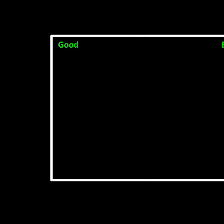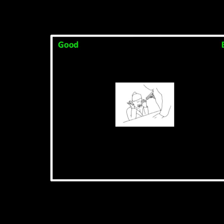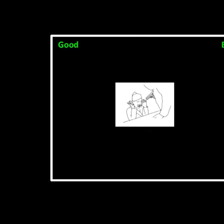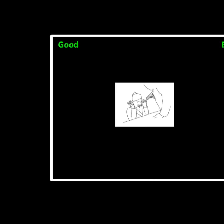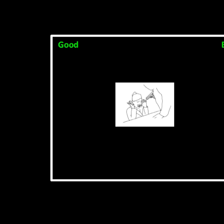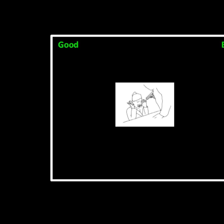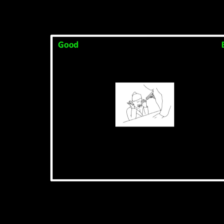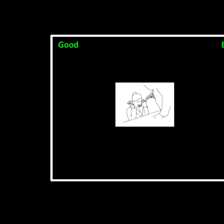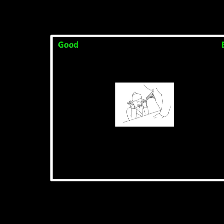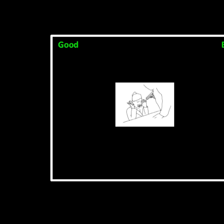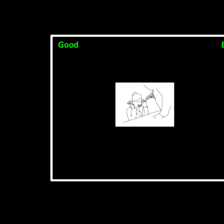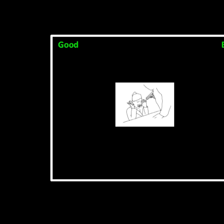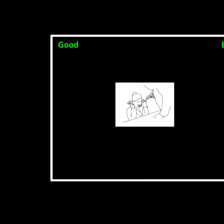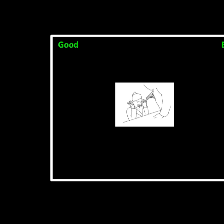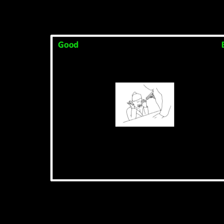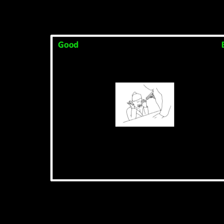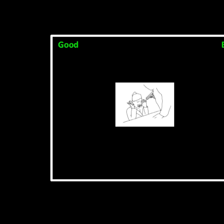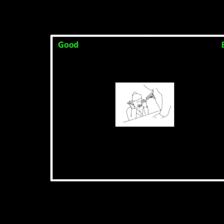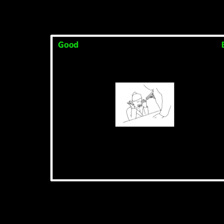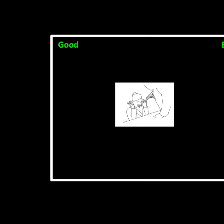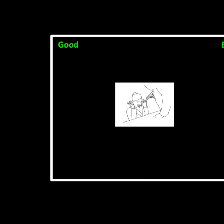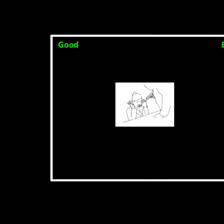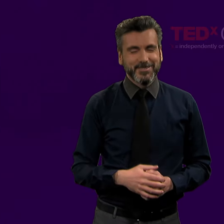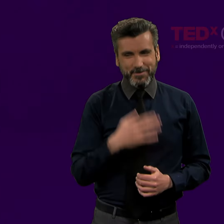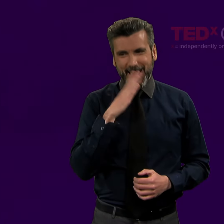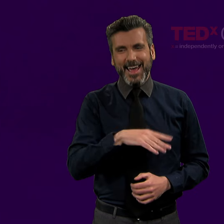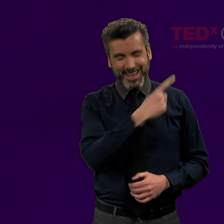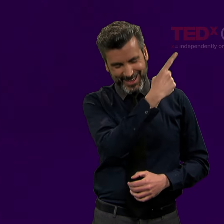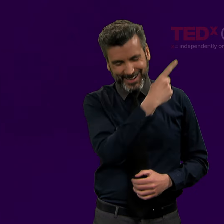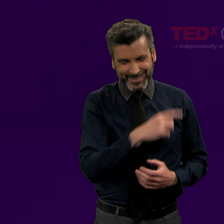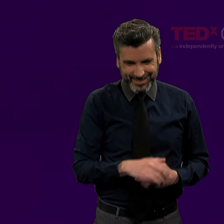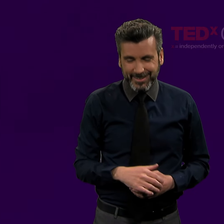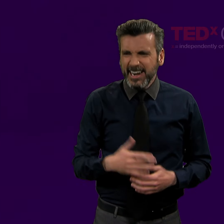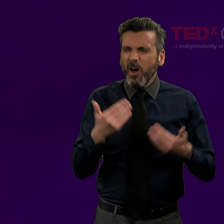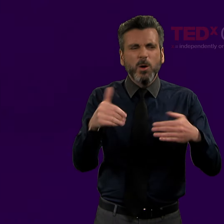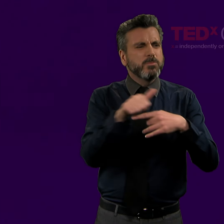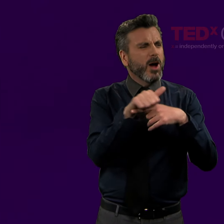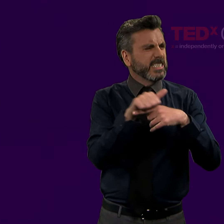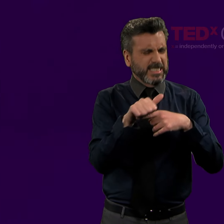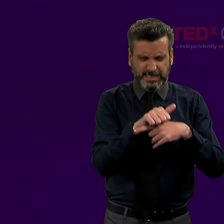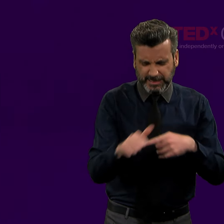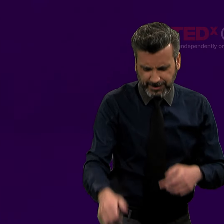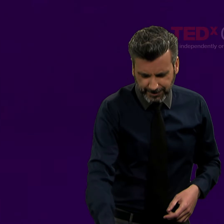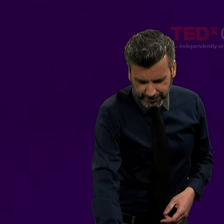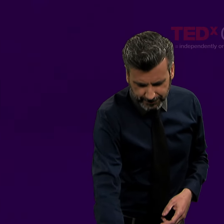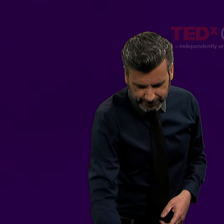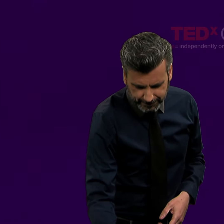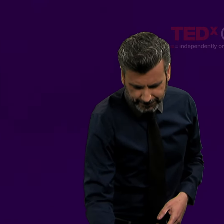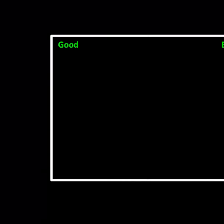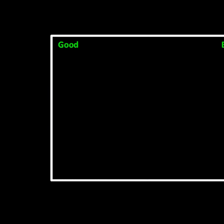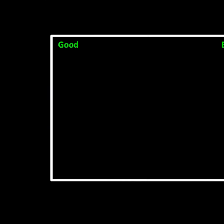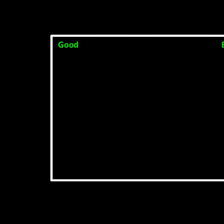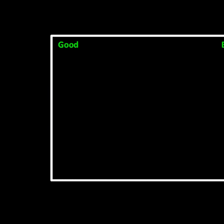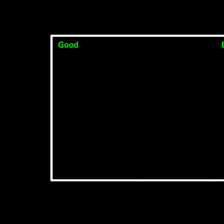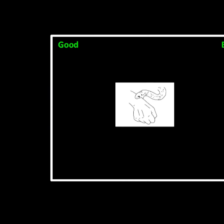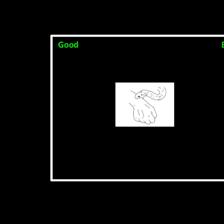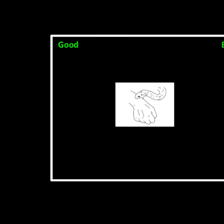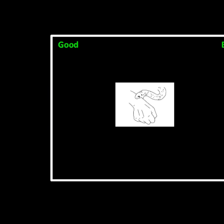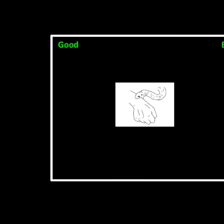[Good (left) Bad (right) (picture - punching person)] And that's bad. I can see you get it. Okay, so here's a little practice for you.